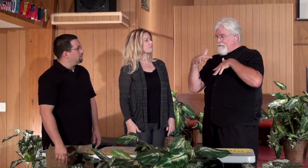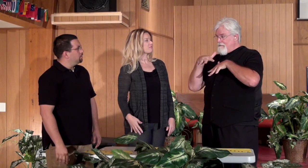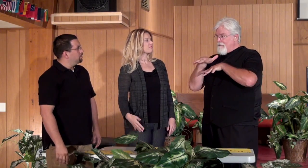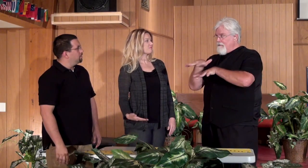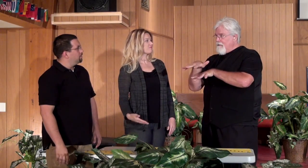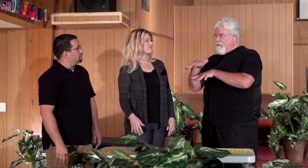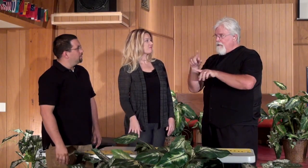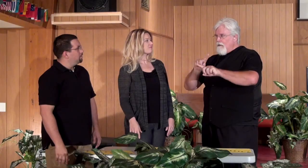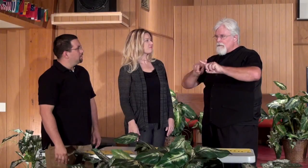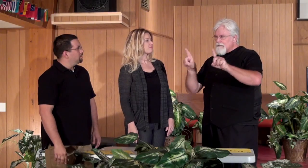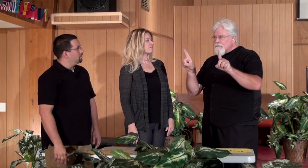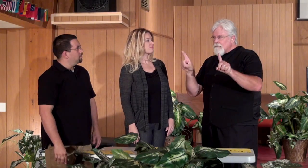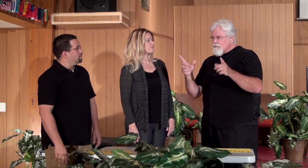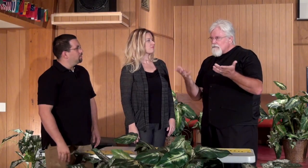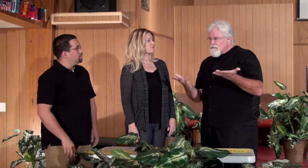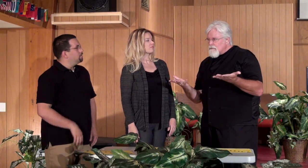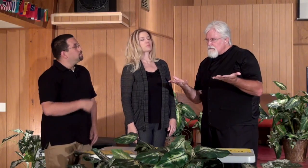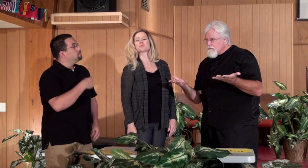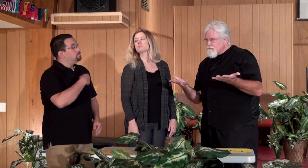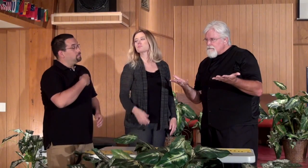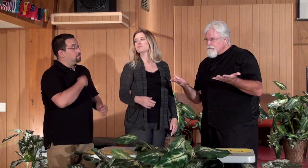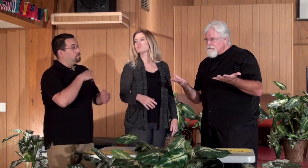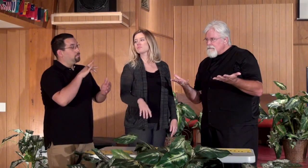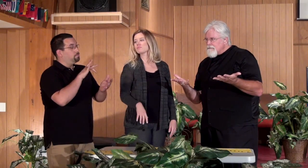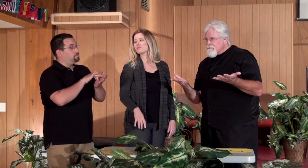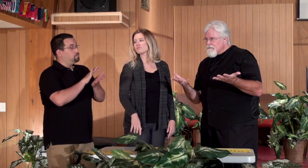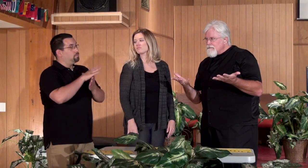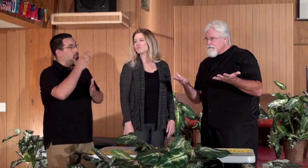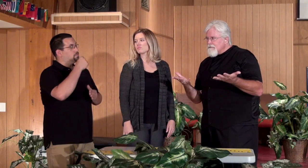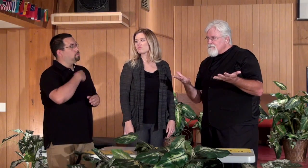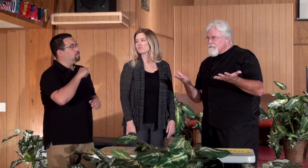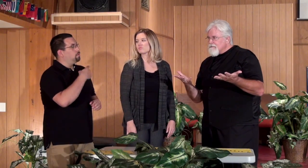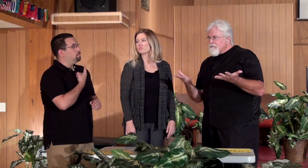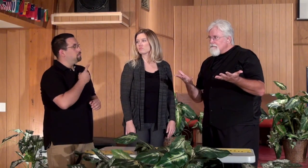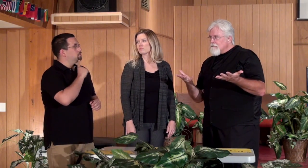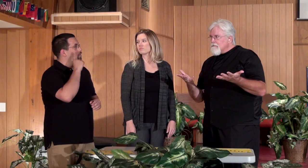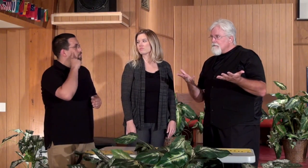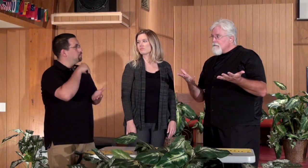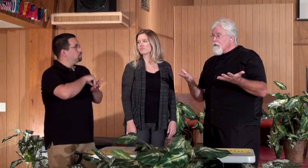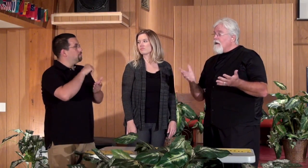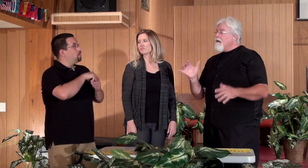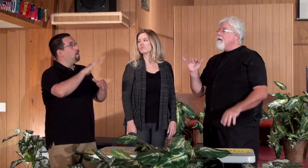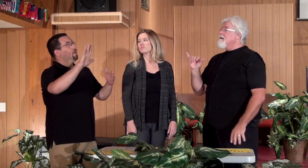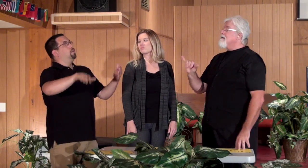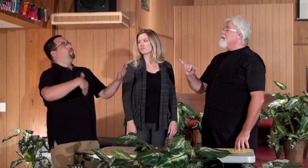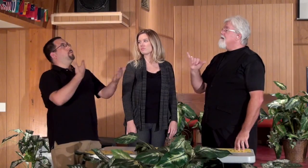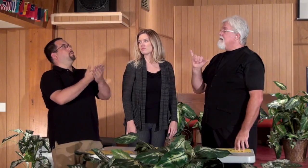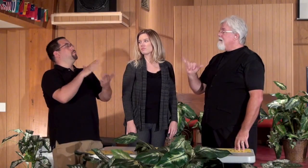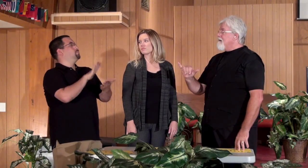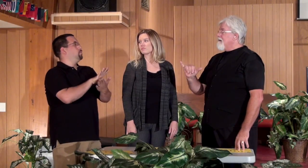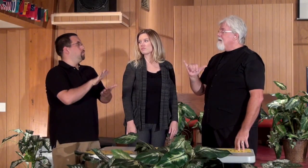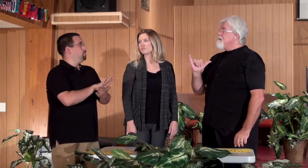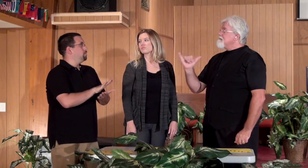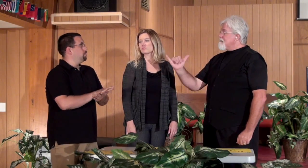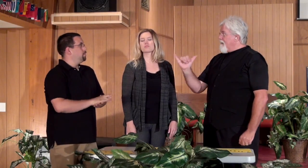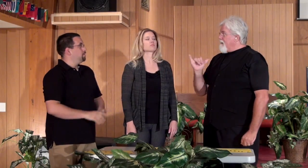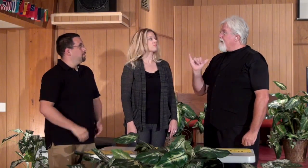you sign with five fingers. What's the difference in the signs. Ryan: Well for me middle school and high school I was the only deaf kid in the entire school.